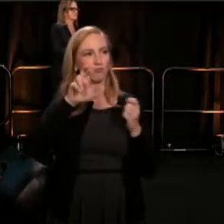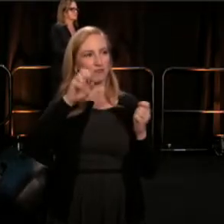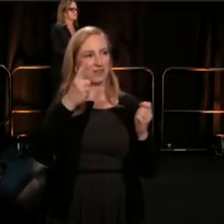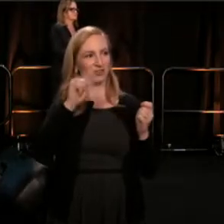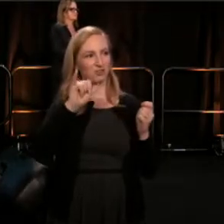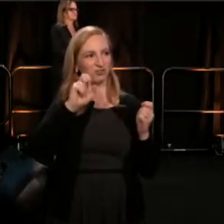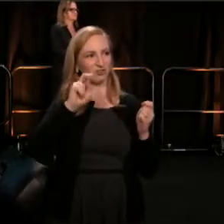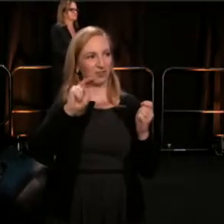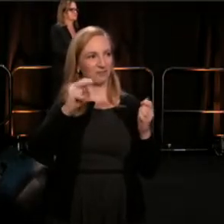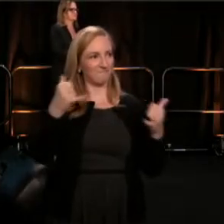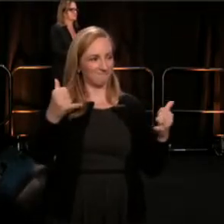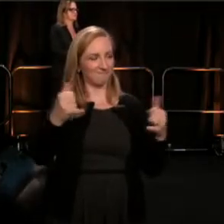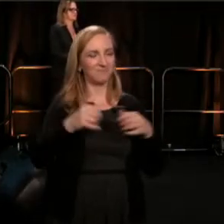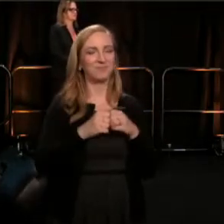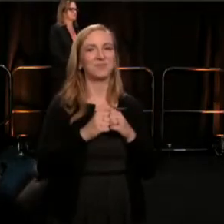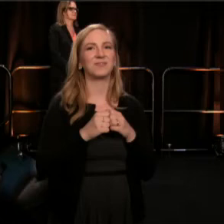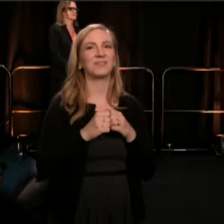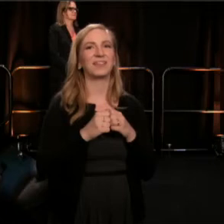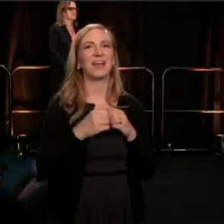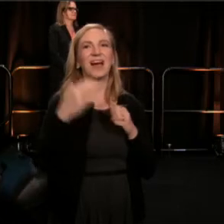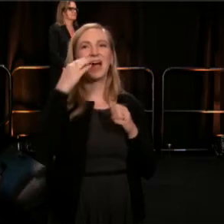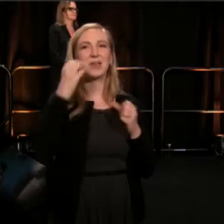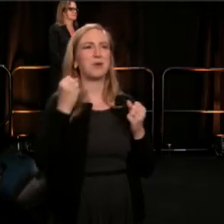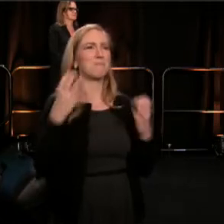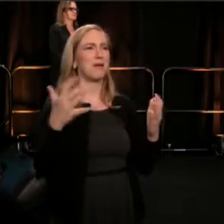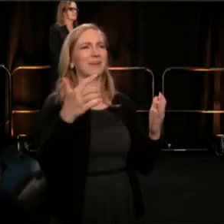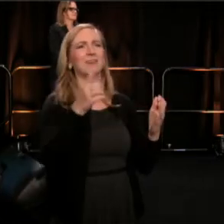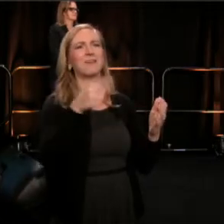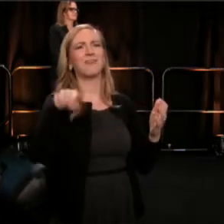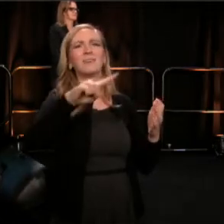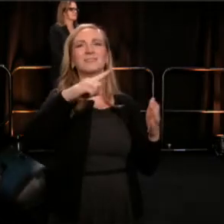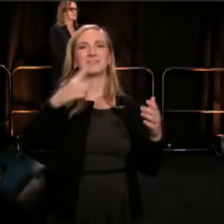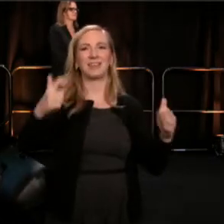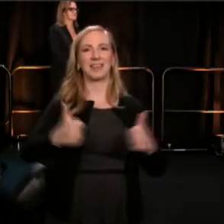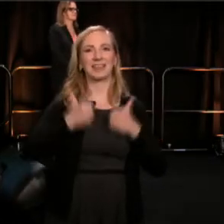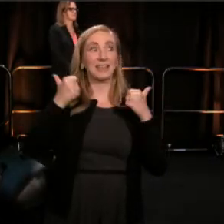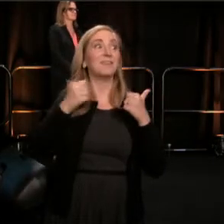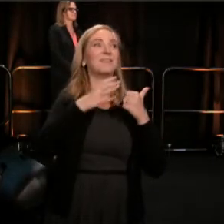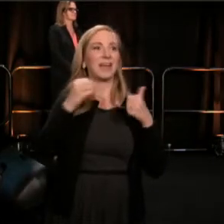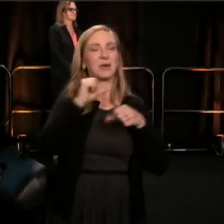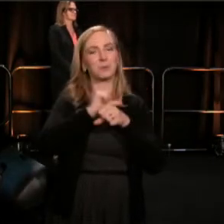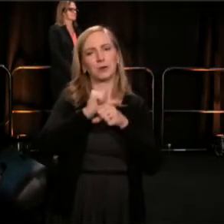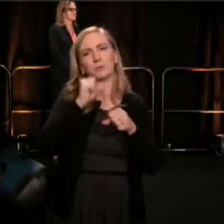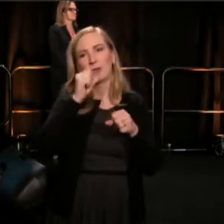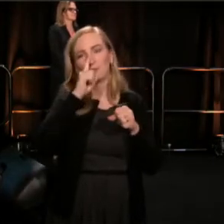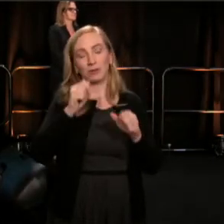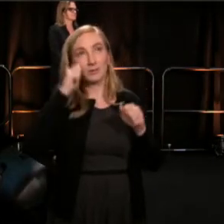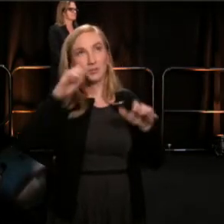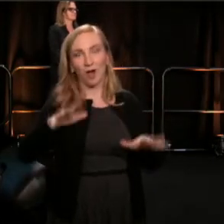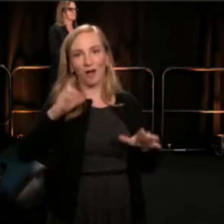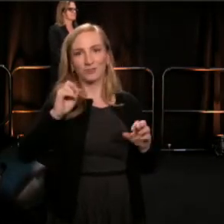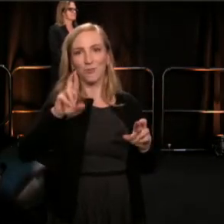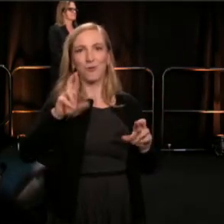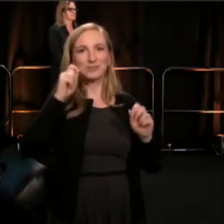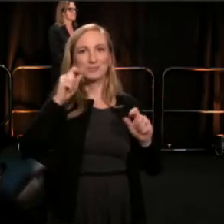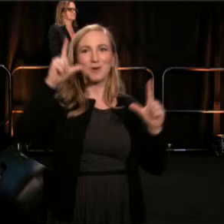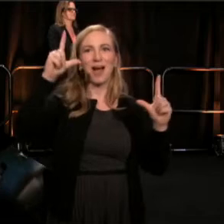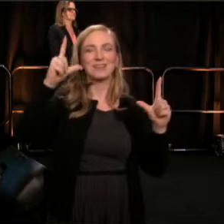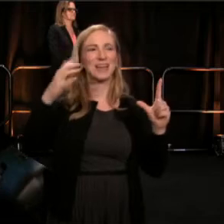And the many of us who live and work here, I don't think are surprised, in fact, I know there's at least 150 of those folks in this room.